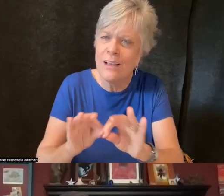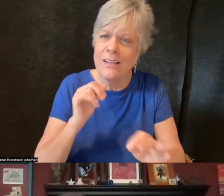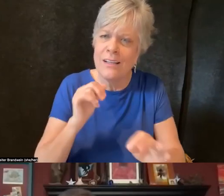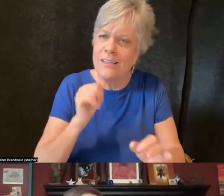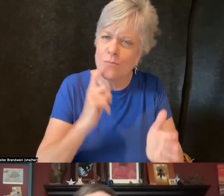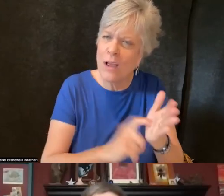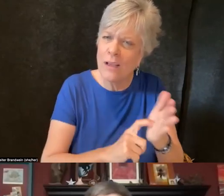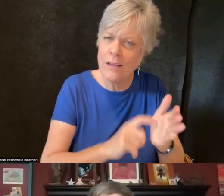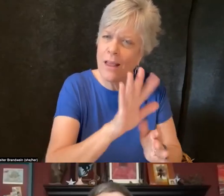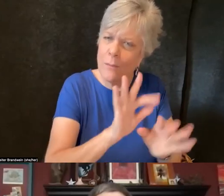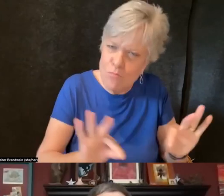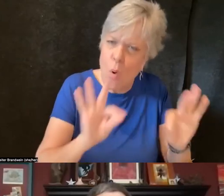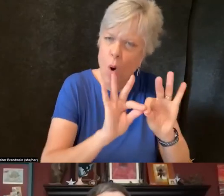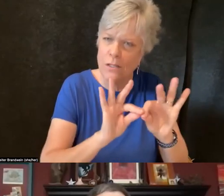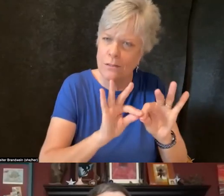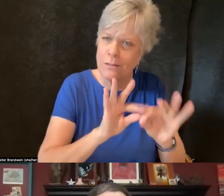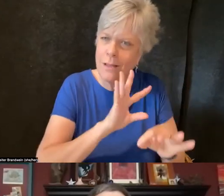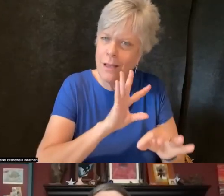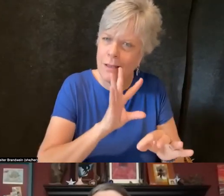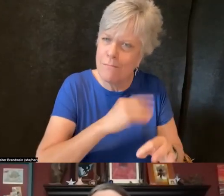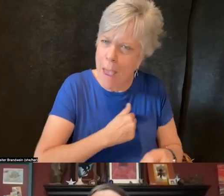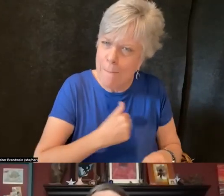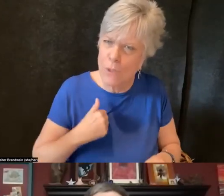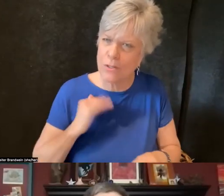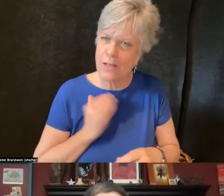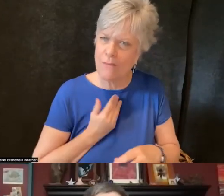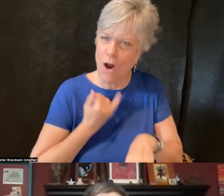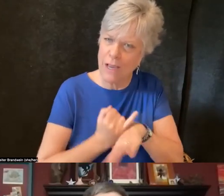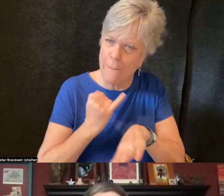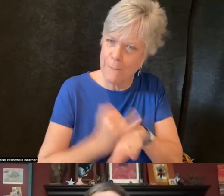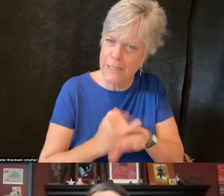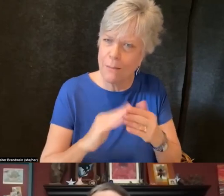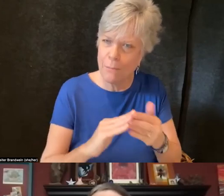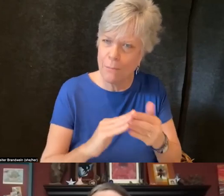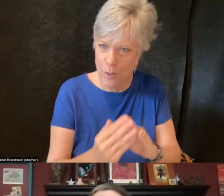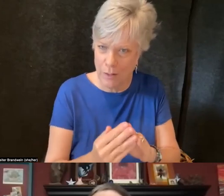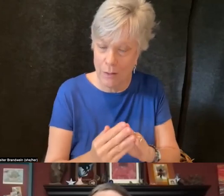Consequently, it is important that the administration aligns